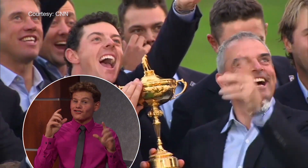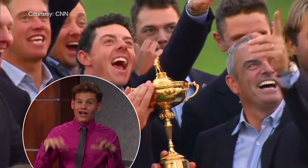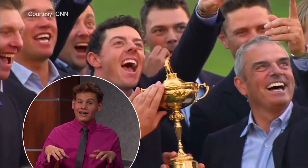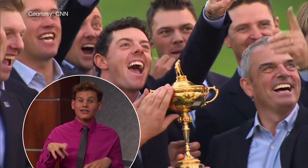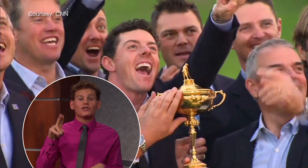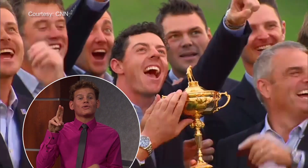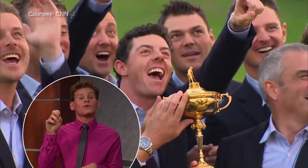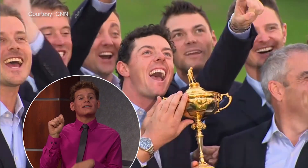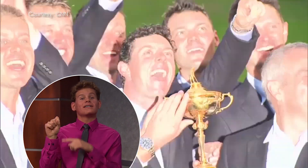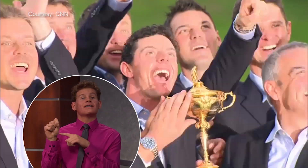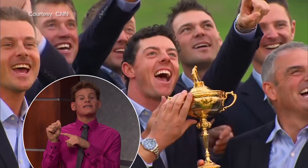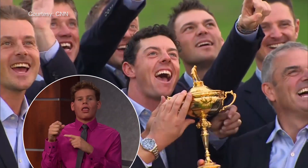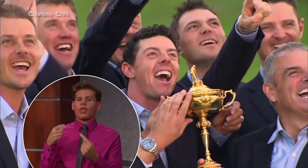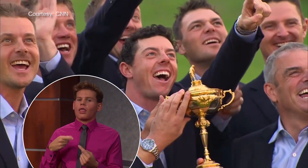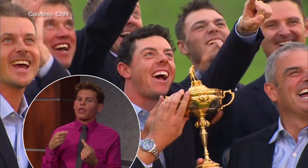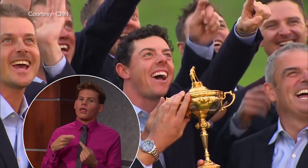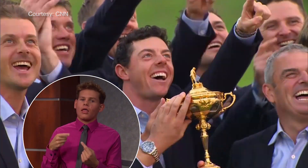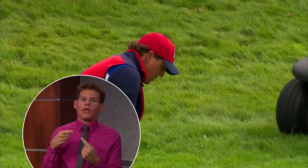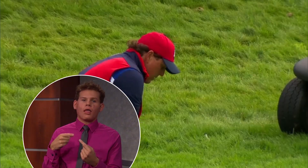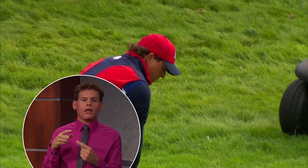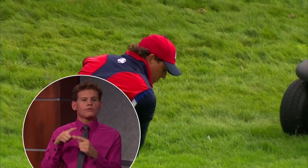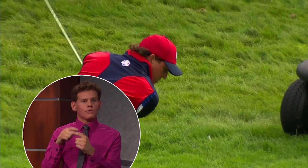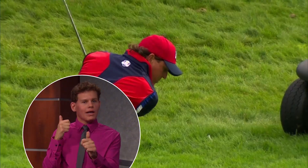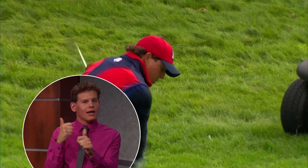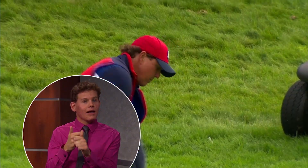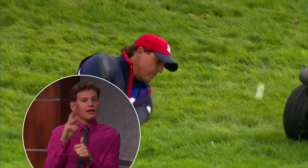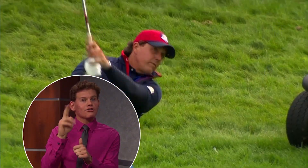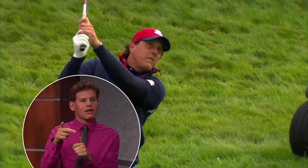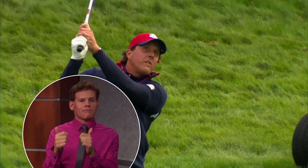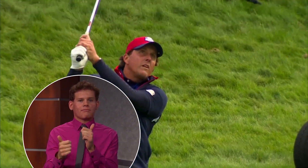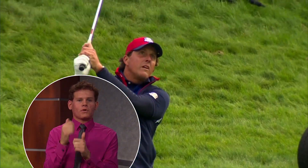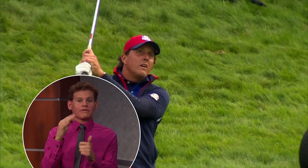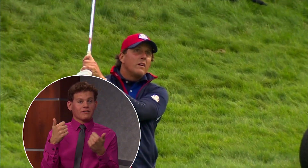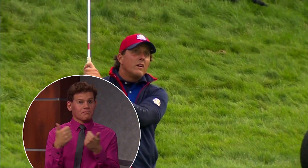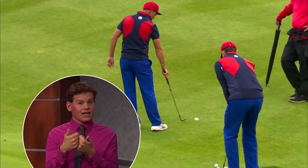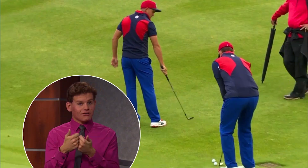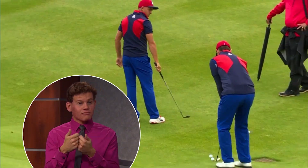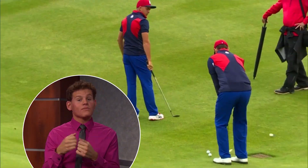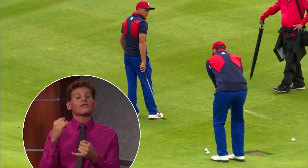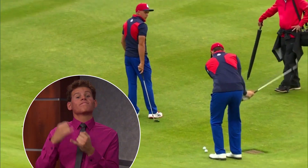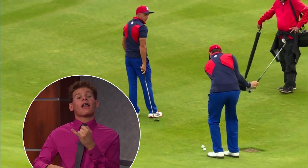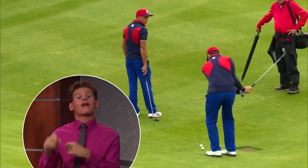of a surprise though, as the US struggled to get ahead most of the match. The final